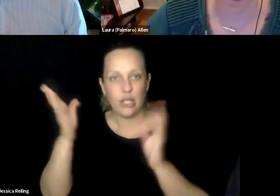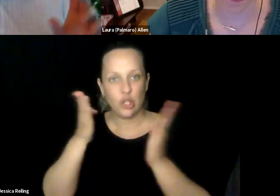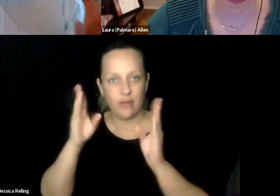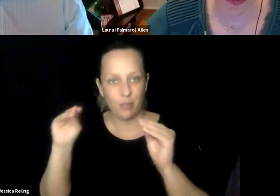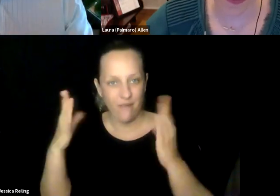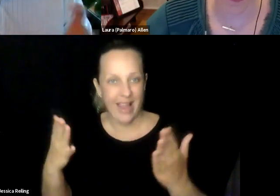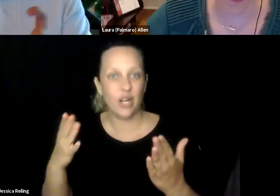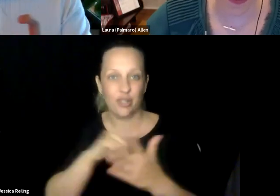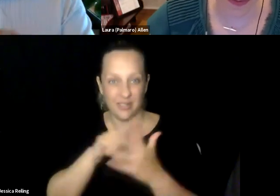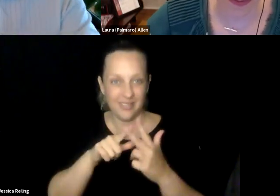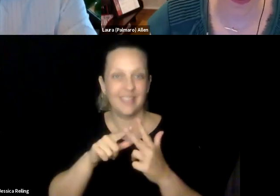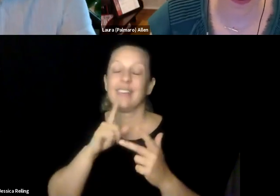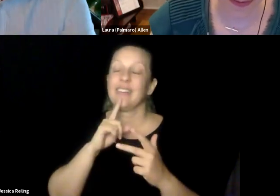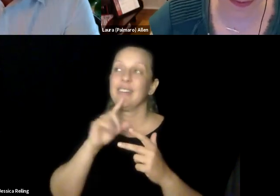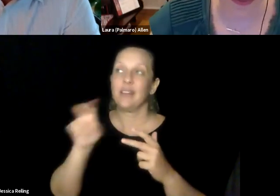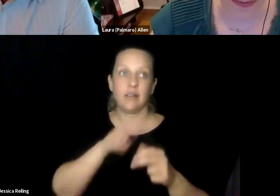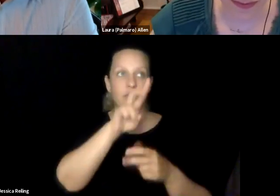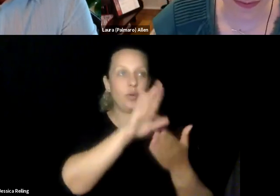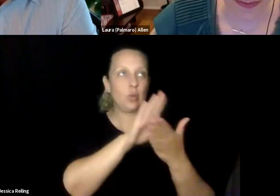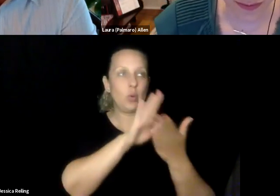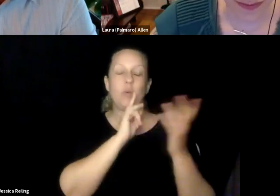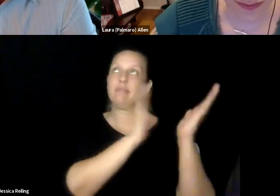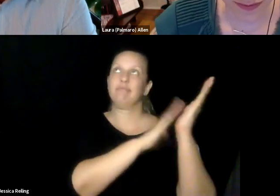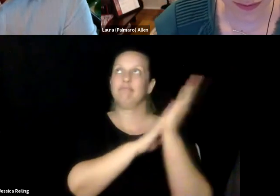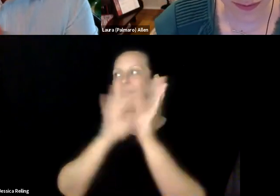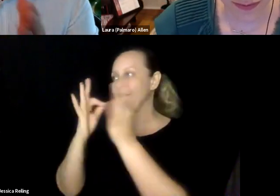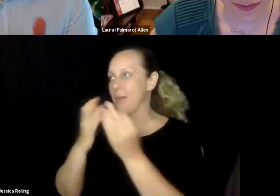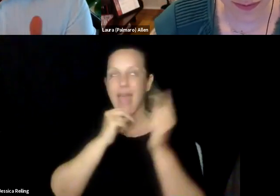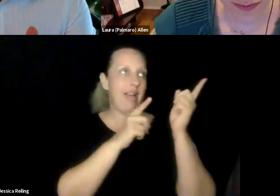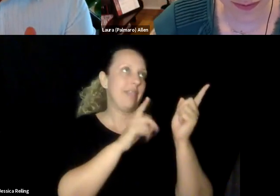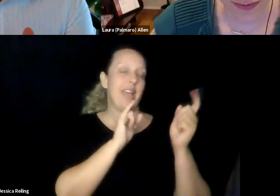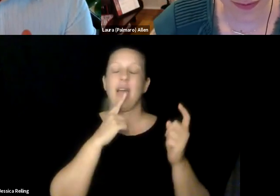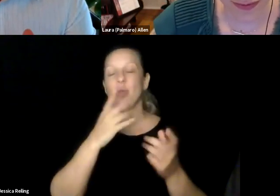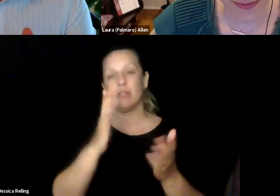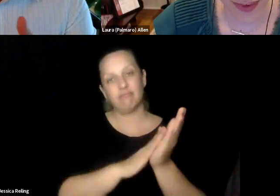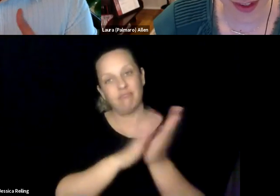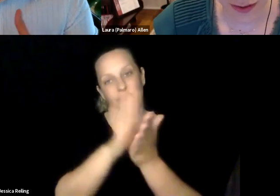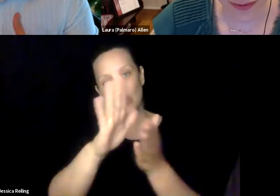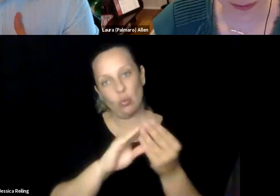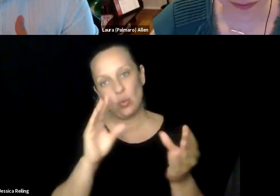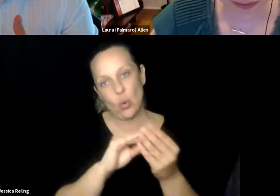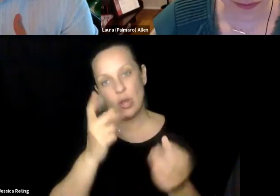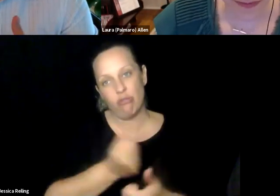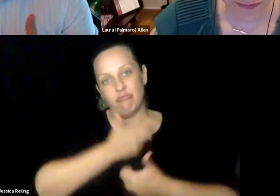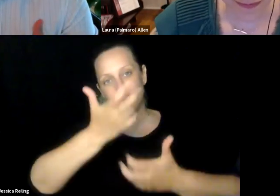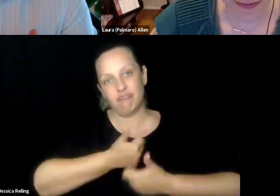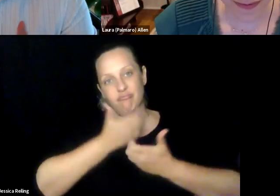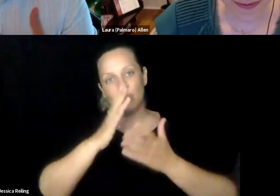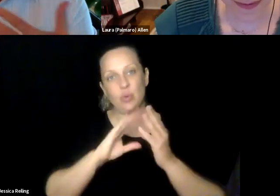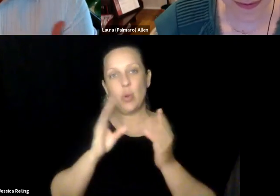support you, and DSPs, applaud them. Disability service providers are amazing. >> LAURA ALLEN: Yes. The transition from your parents to them. I commend